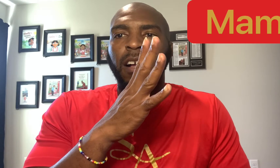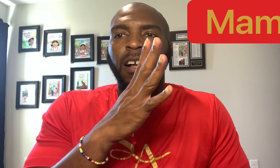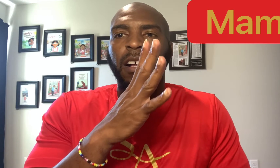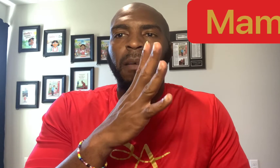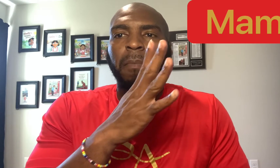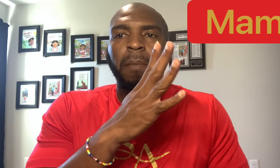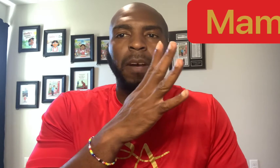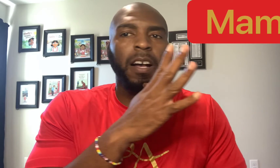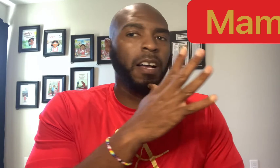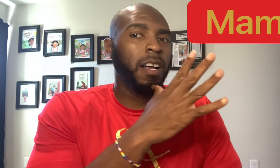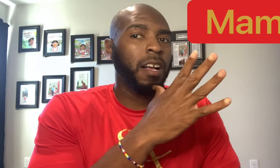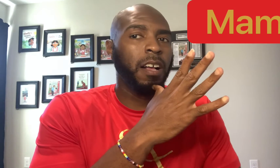Mama.